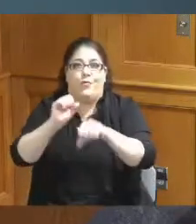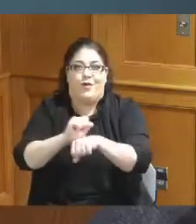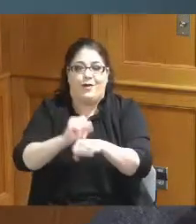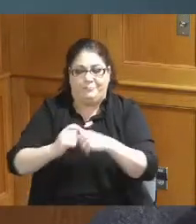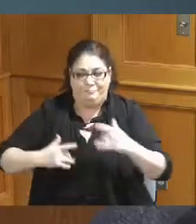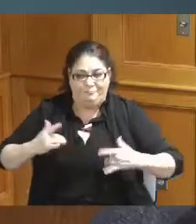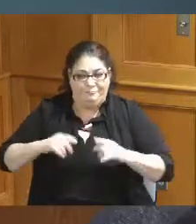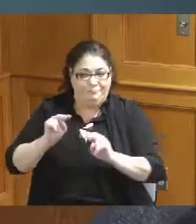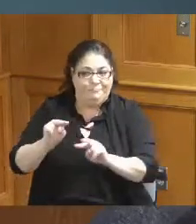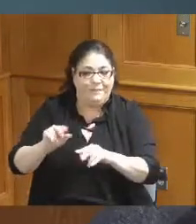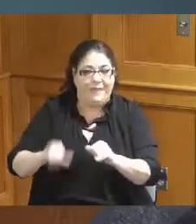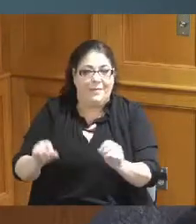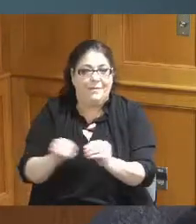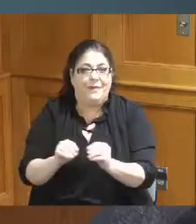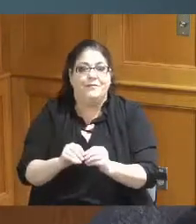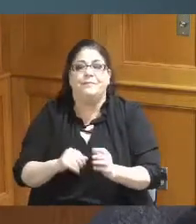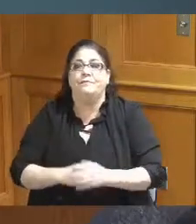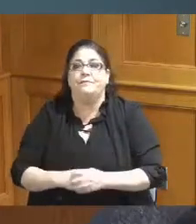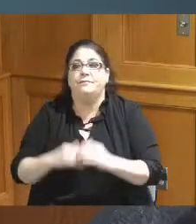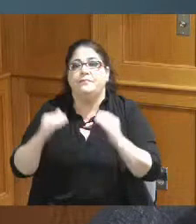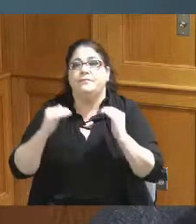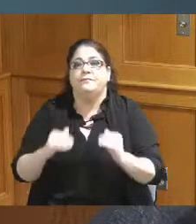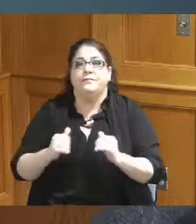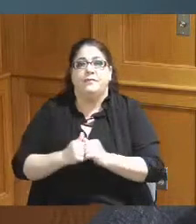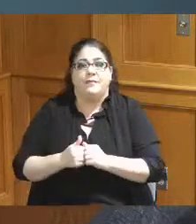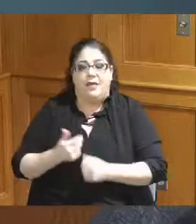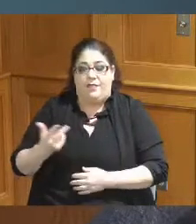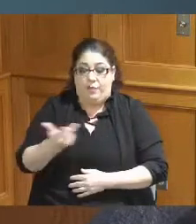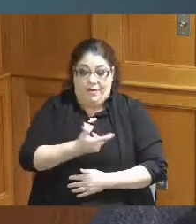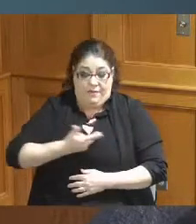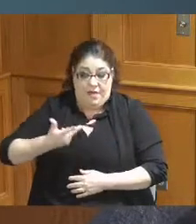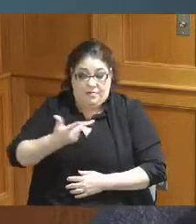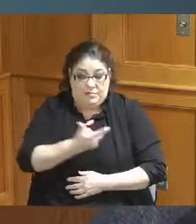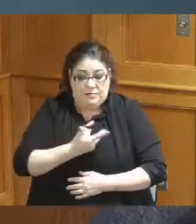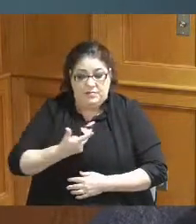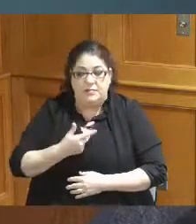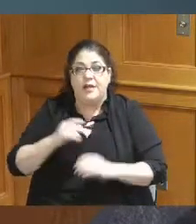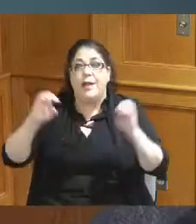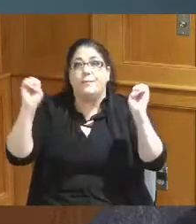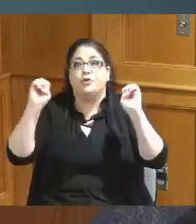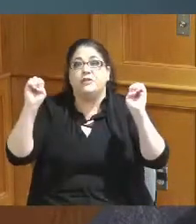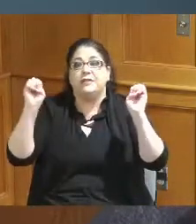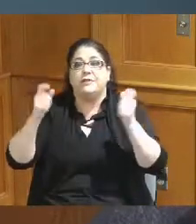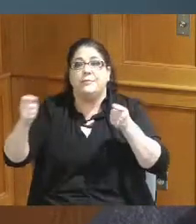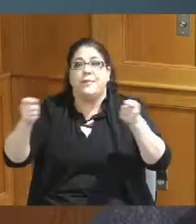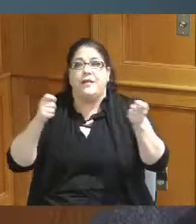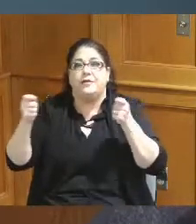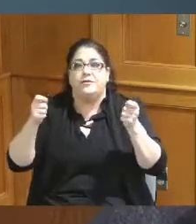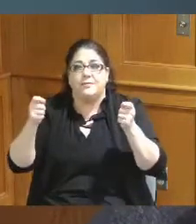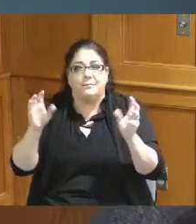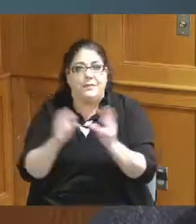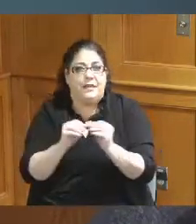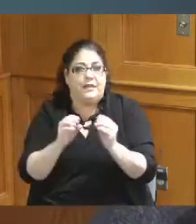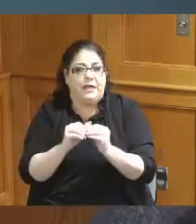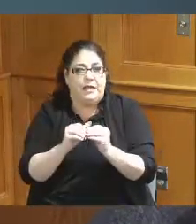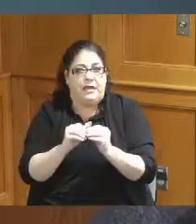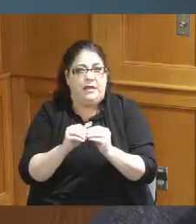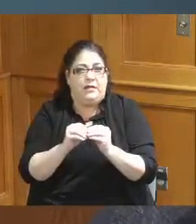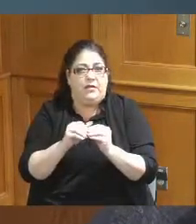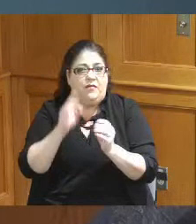that meeting also we all three of us attended the emergency management meeting executive committee